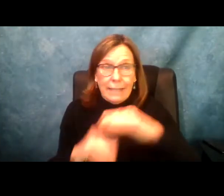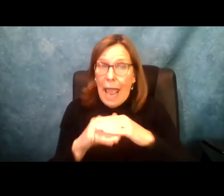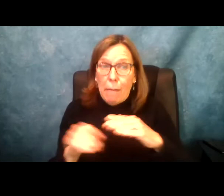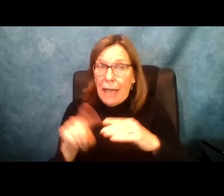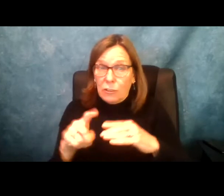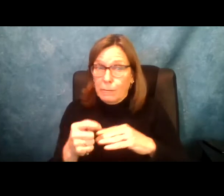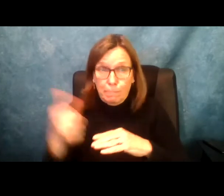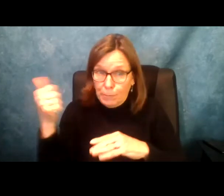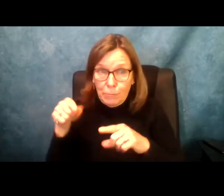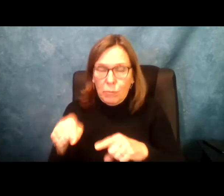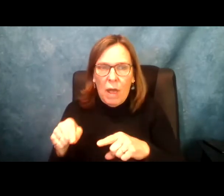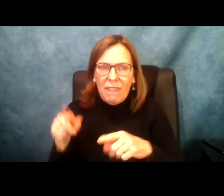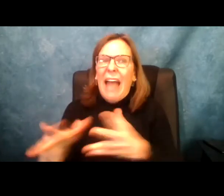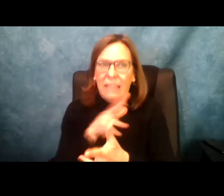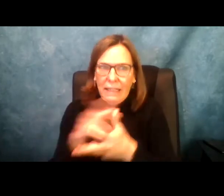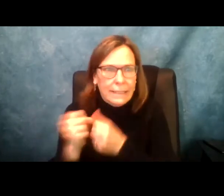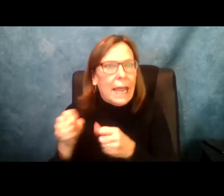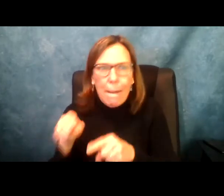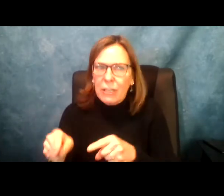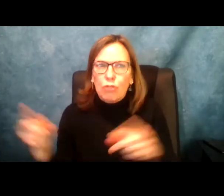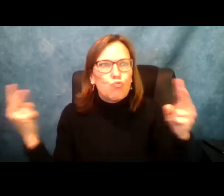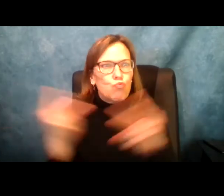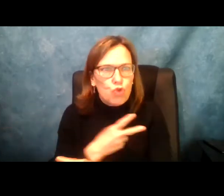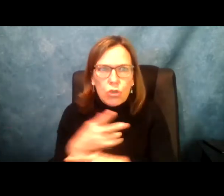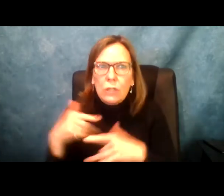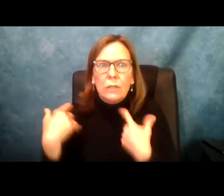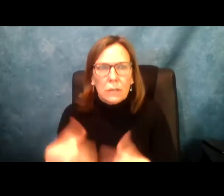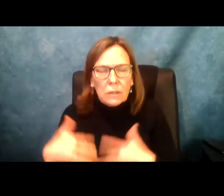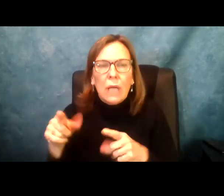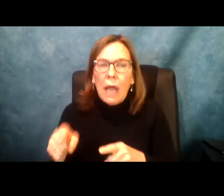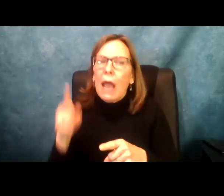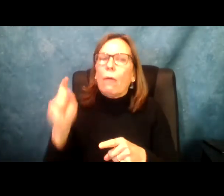is having. We need to repeal the Medicaid global cap. We